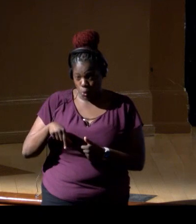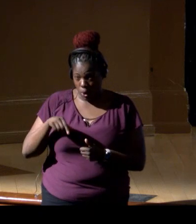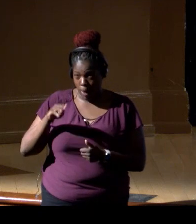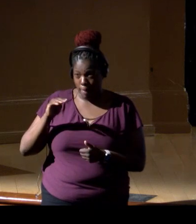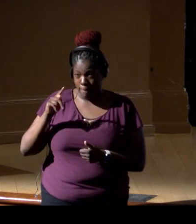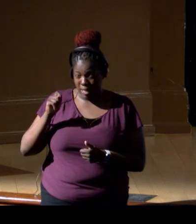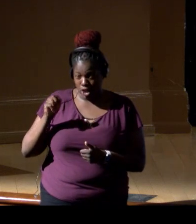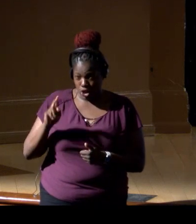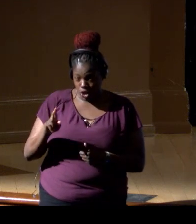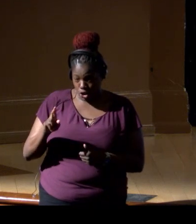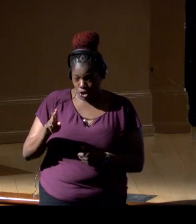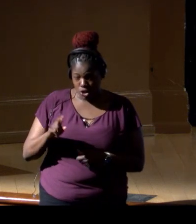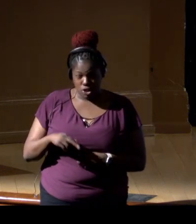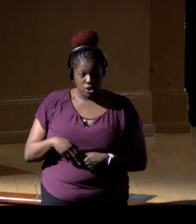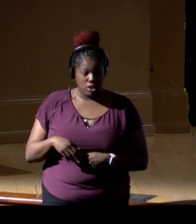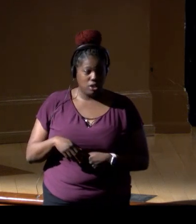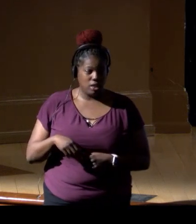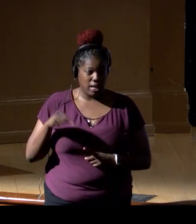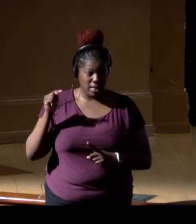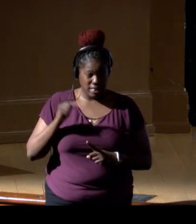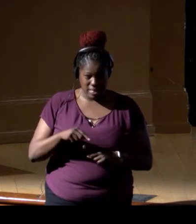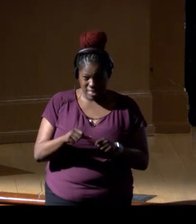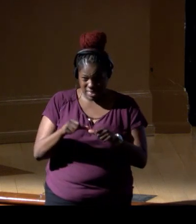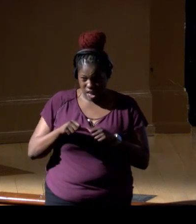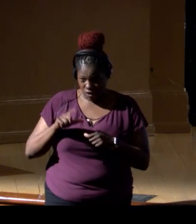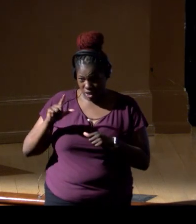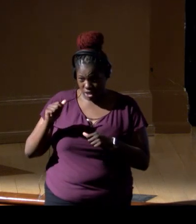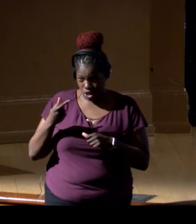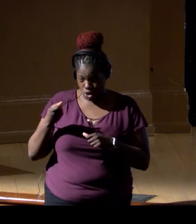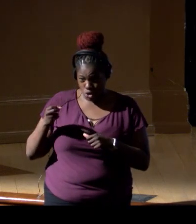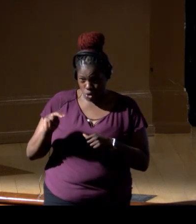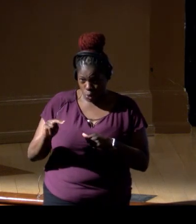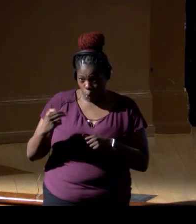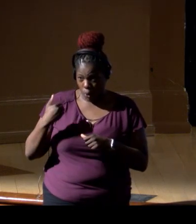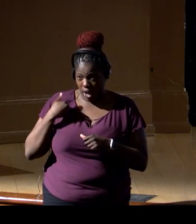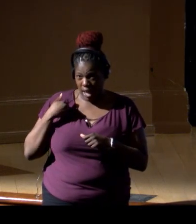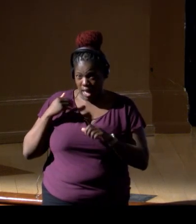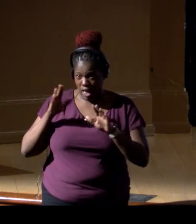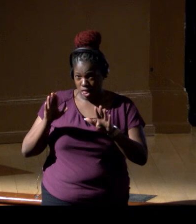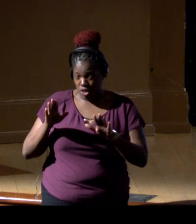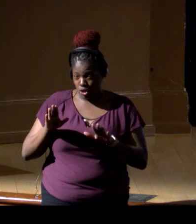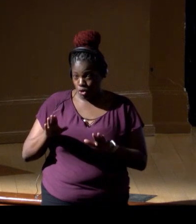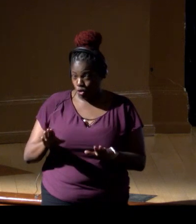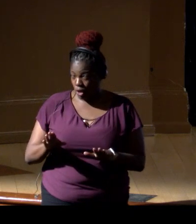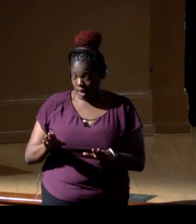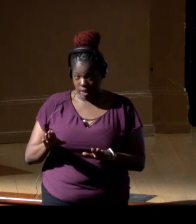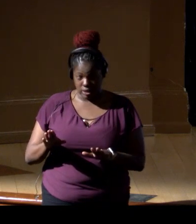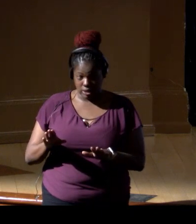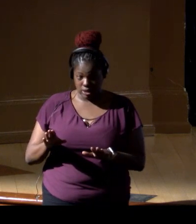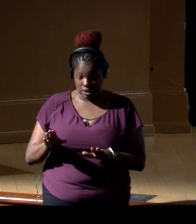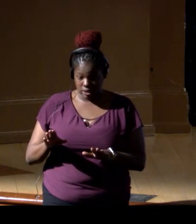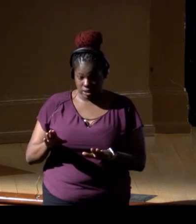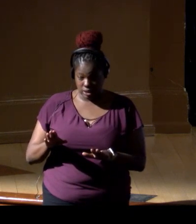And in this lagoon, we had the great Forest Rohwer, a great marine microbiologist